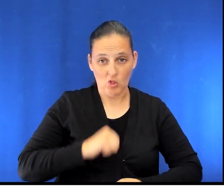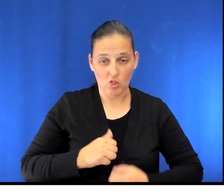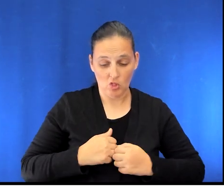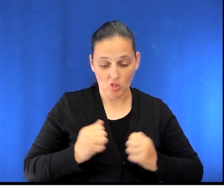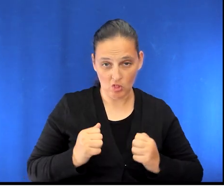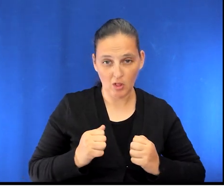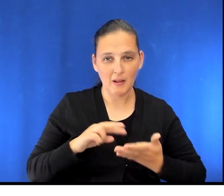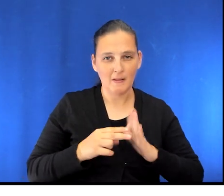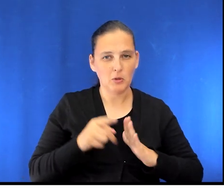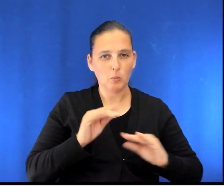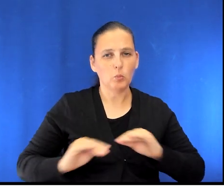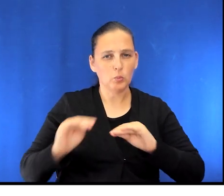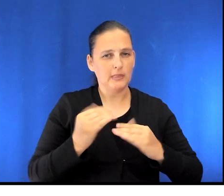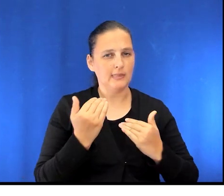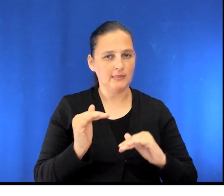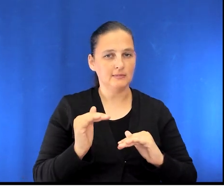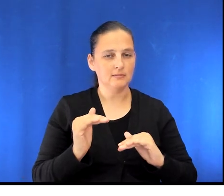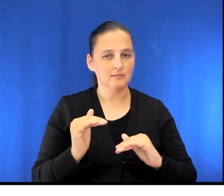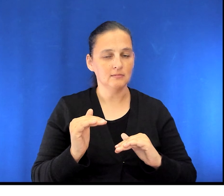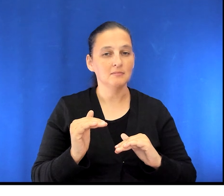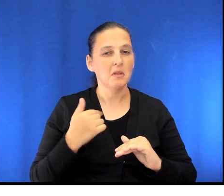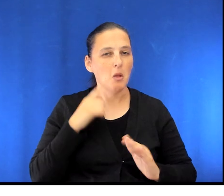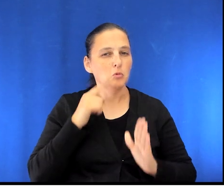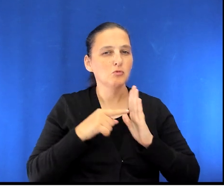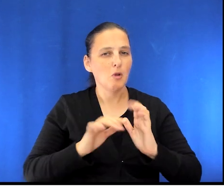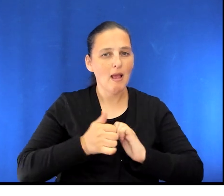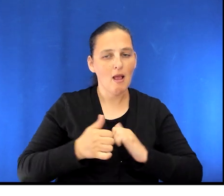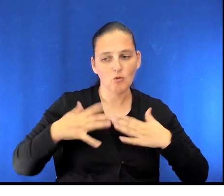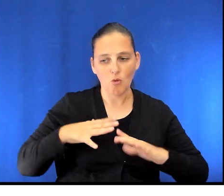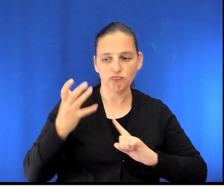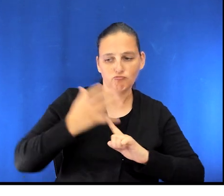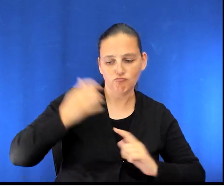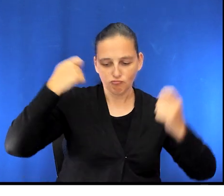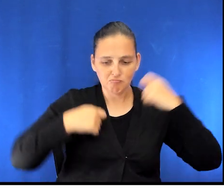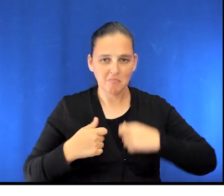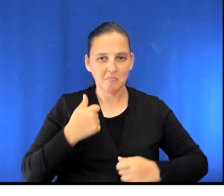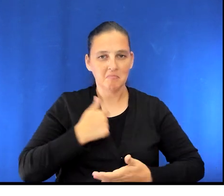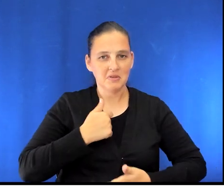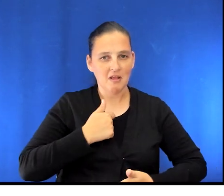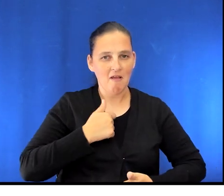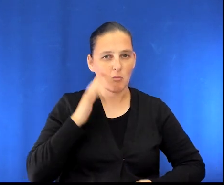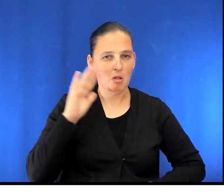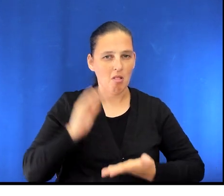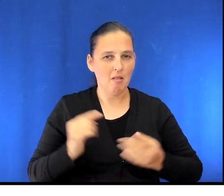I can show you alternative ways of getting dressed that can help avoid pain in the sternal area. It may be recommended